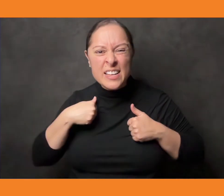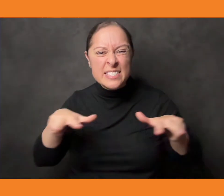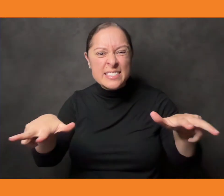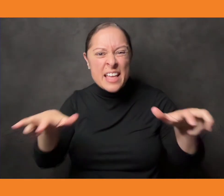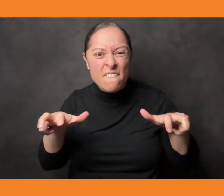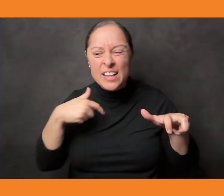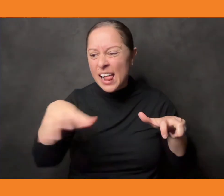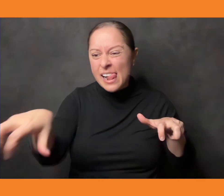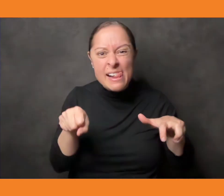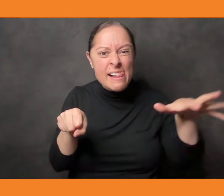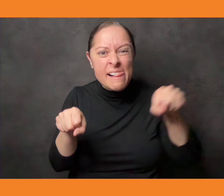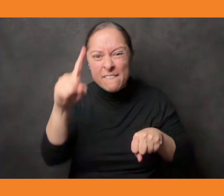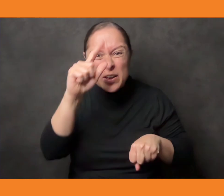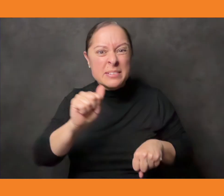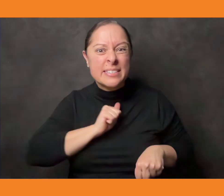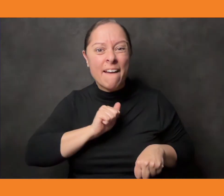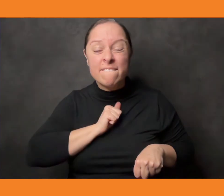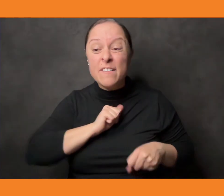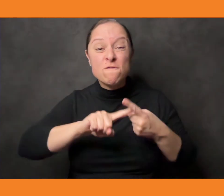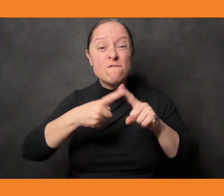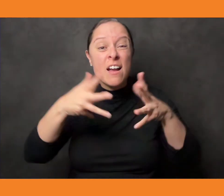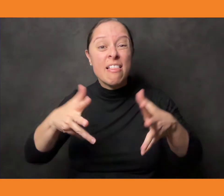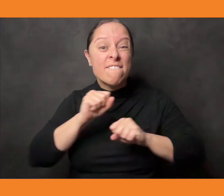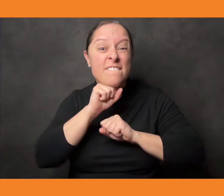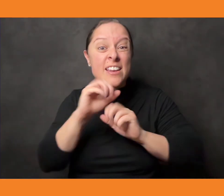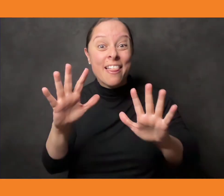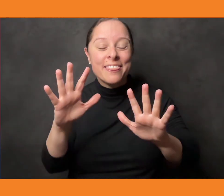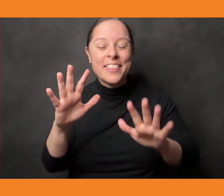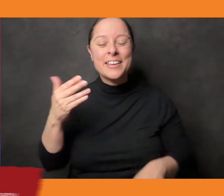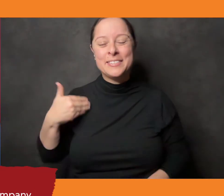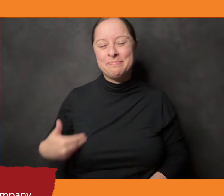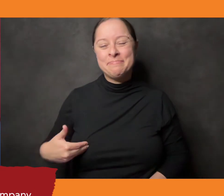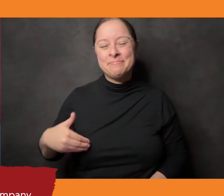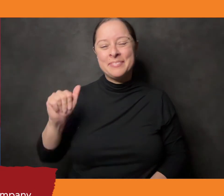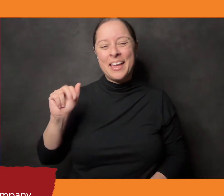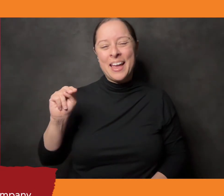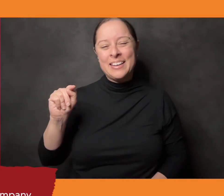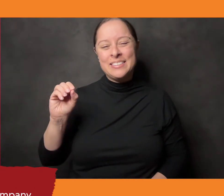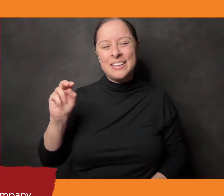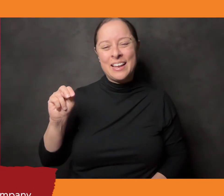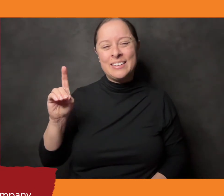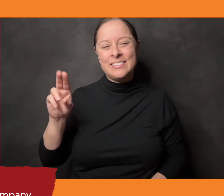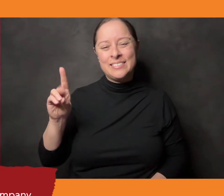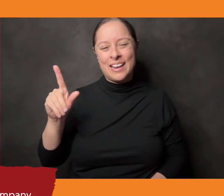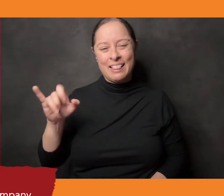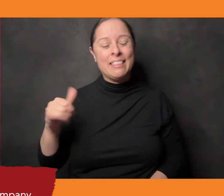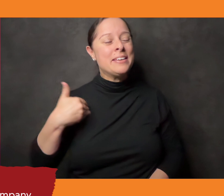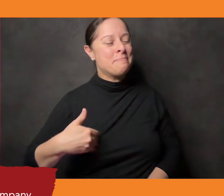I took stuff for myself and left nothing for my friends. Hi! I’m Anton Dudley. - I’m Faye Chiao. And I’m one of the writers and performers